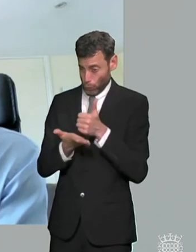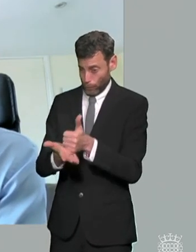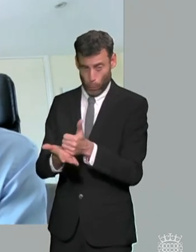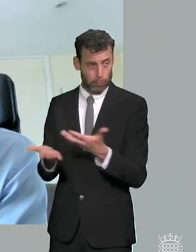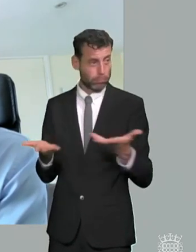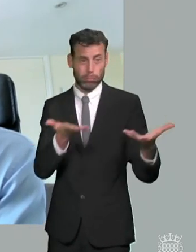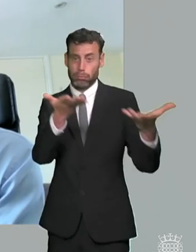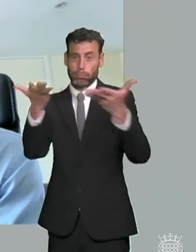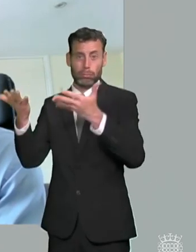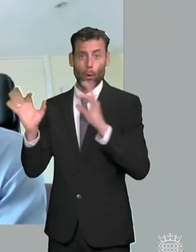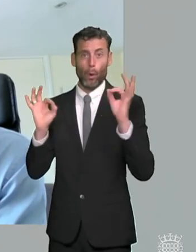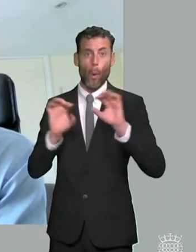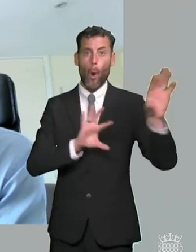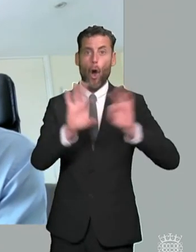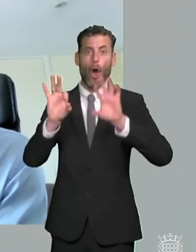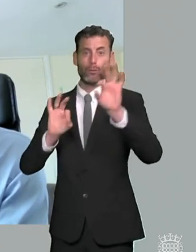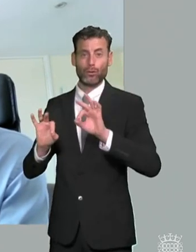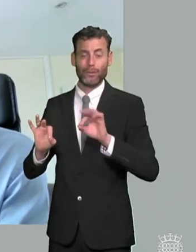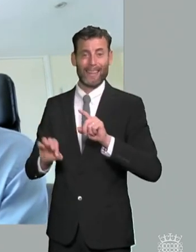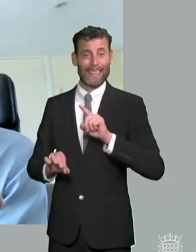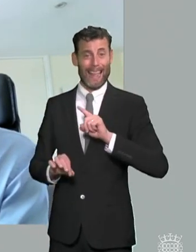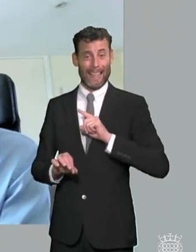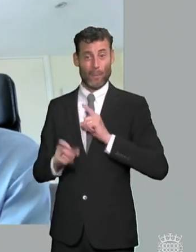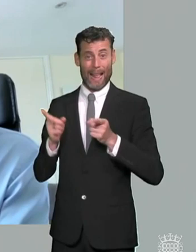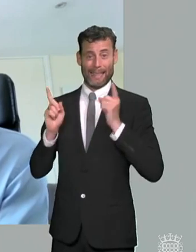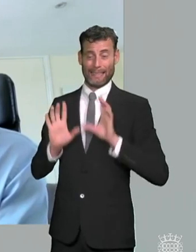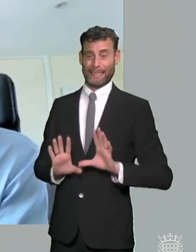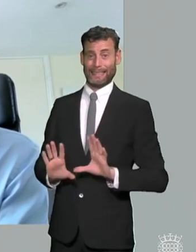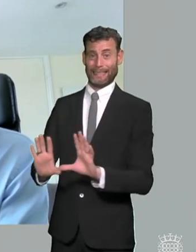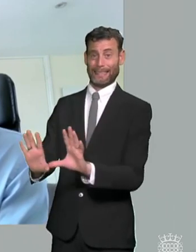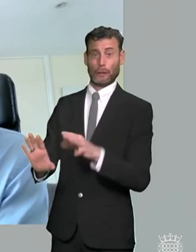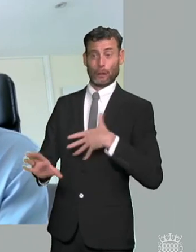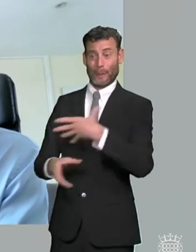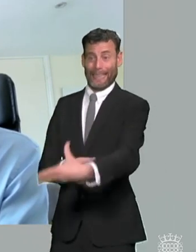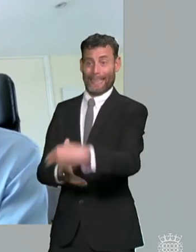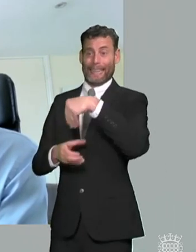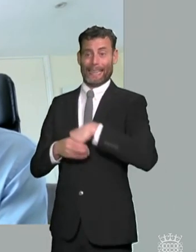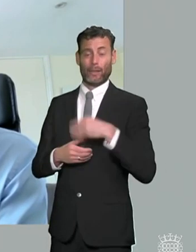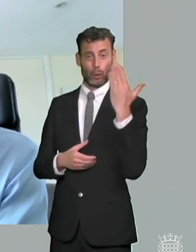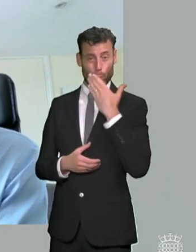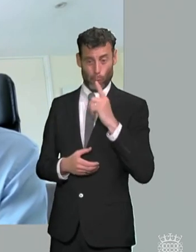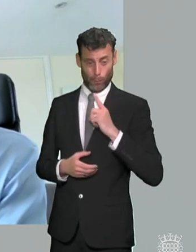system and the send reforms but the broader schools environment the broader environment